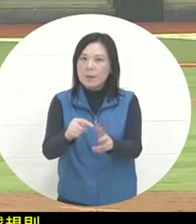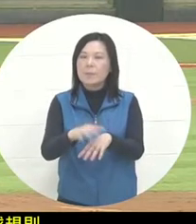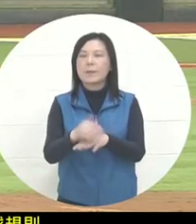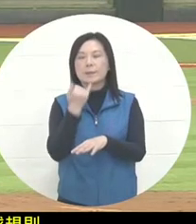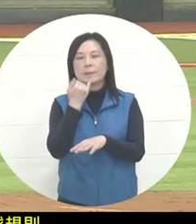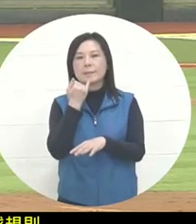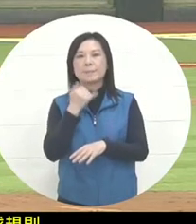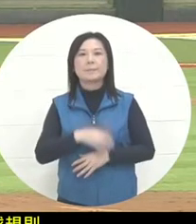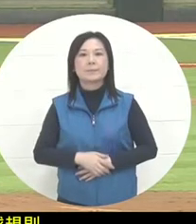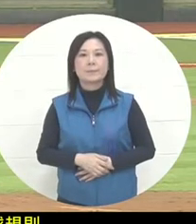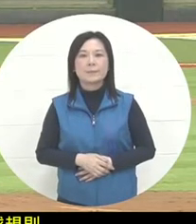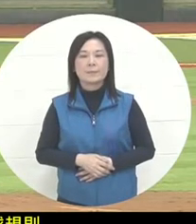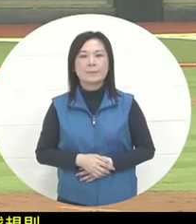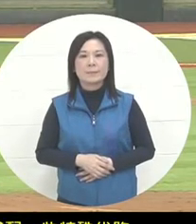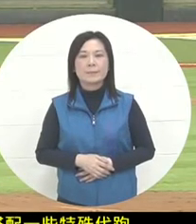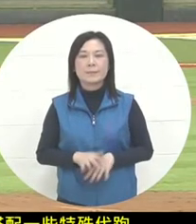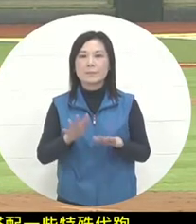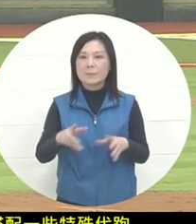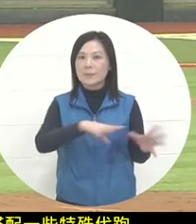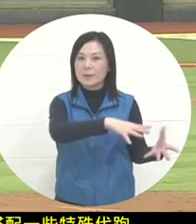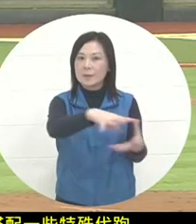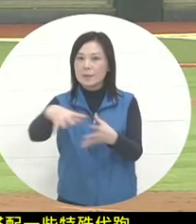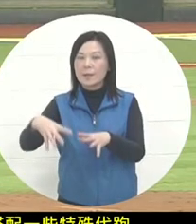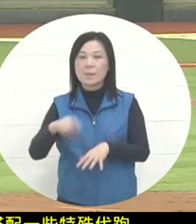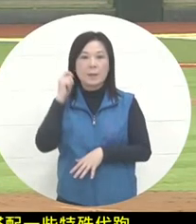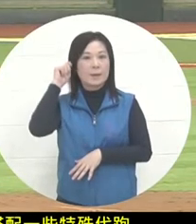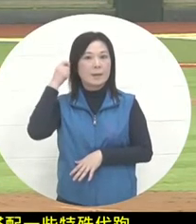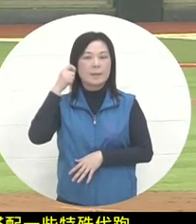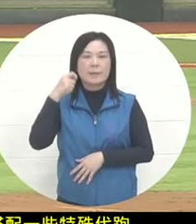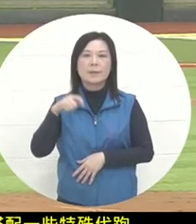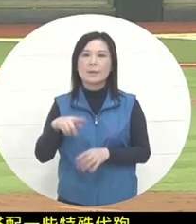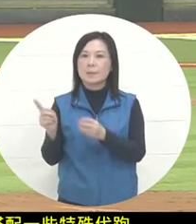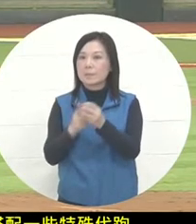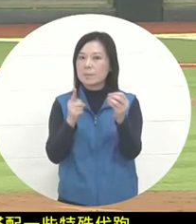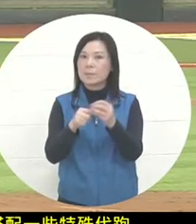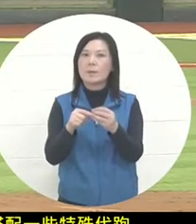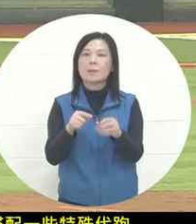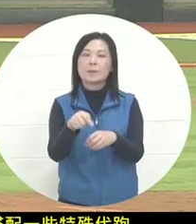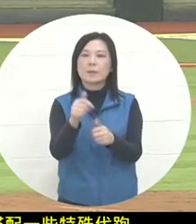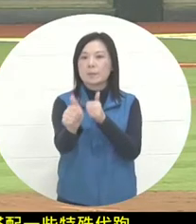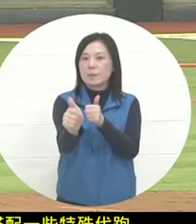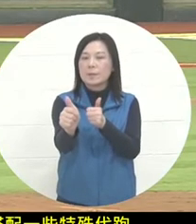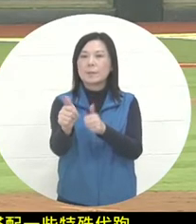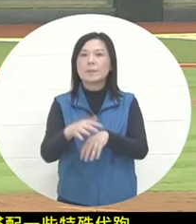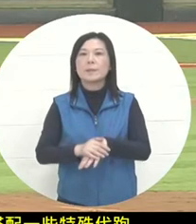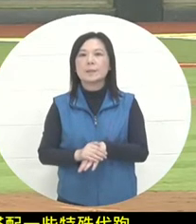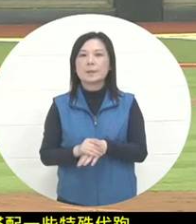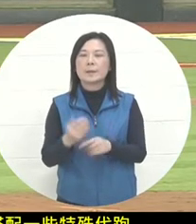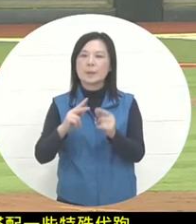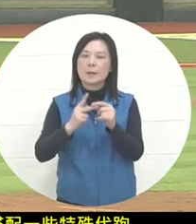But this time the World Cup Table Tennis Baseball Championship should refer to the international rules that we generally know